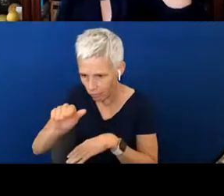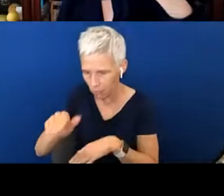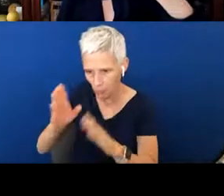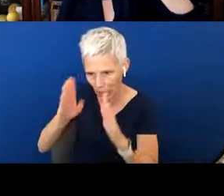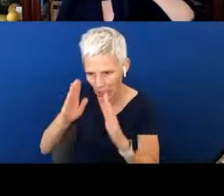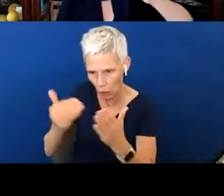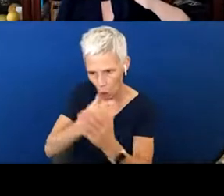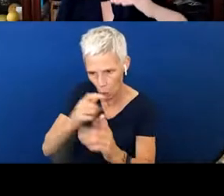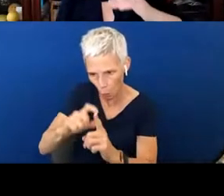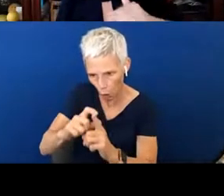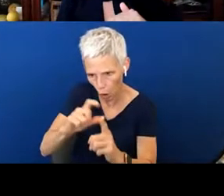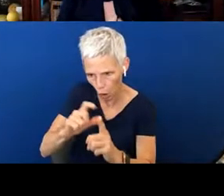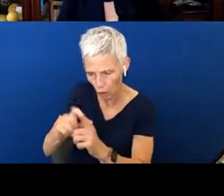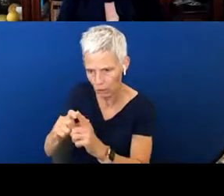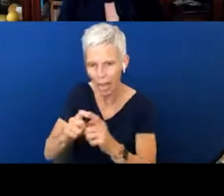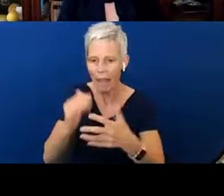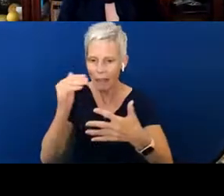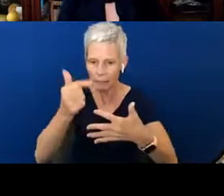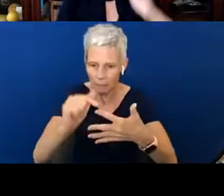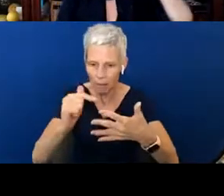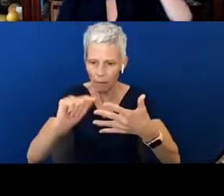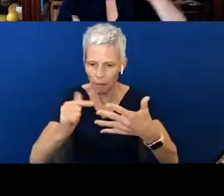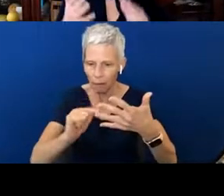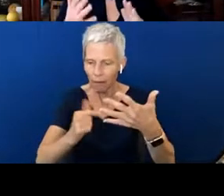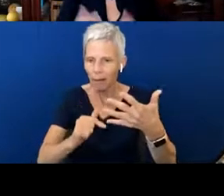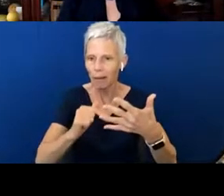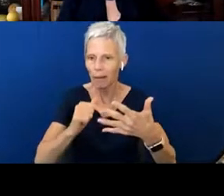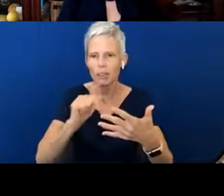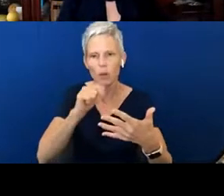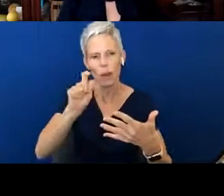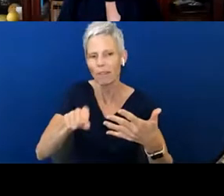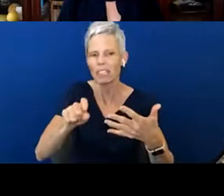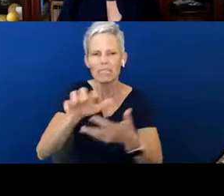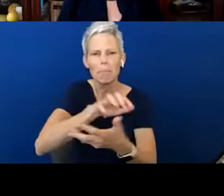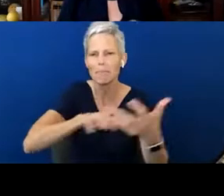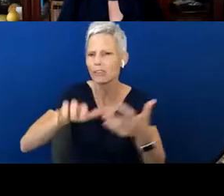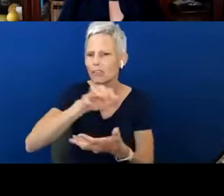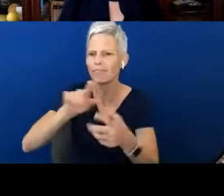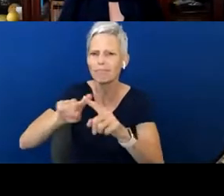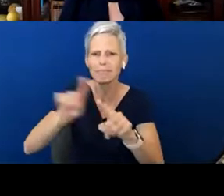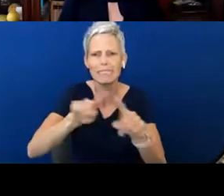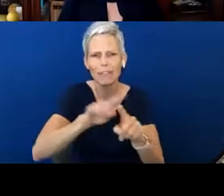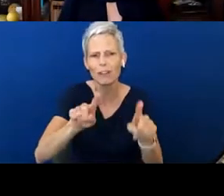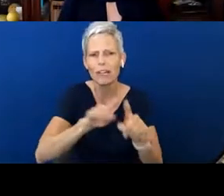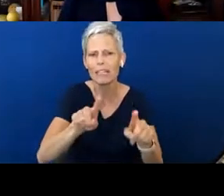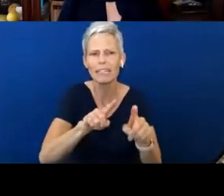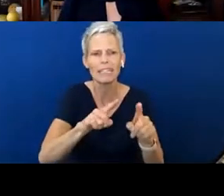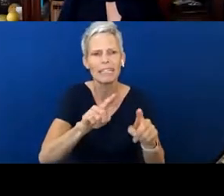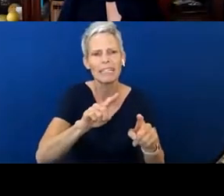then you progress down this list. These are a mixture of stages in your child's development